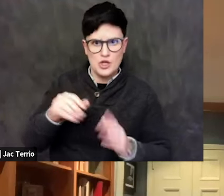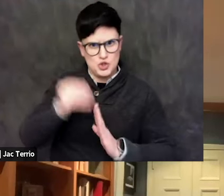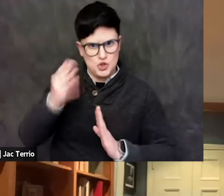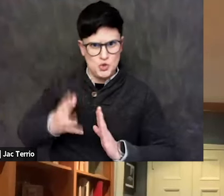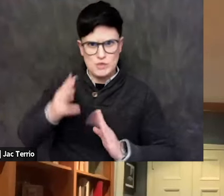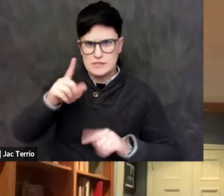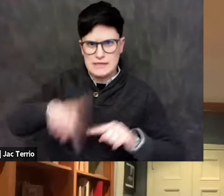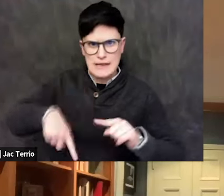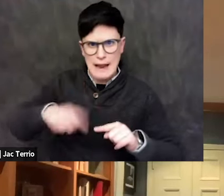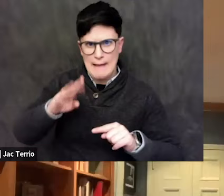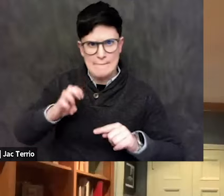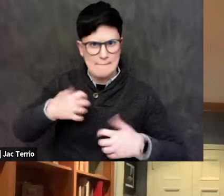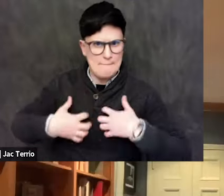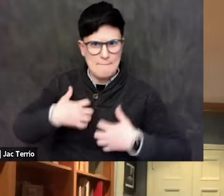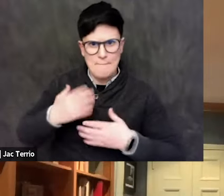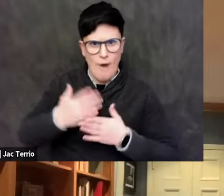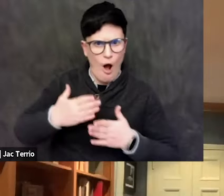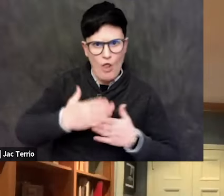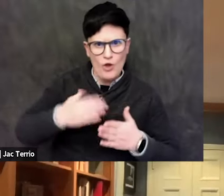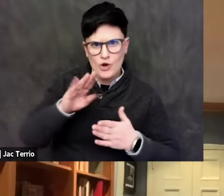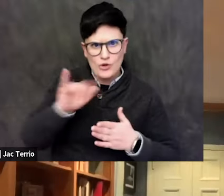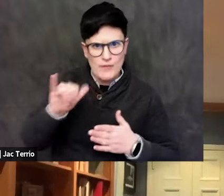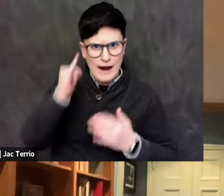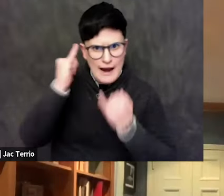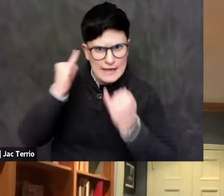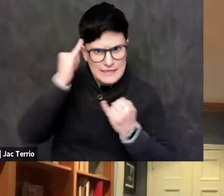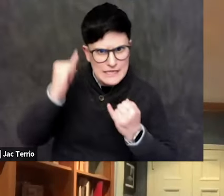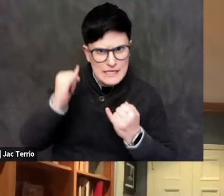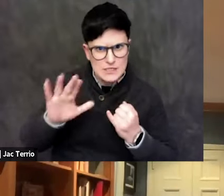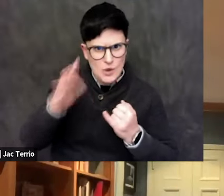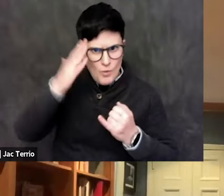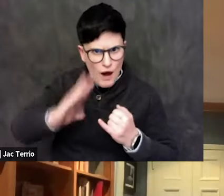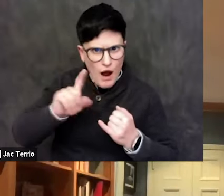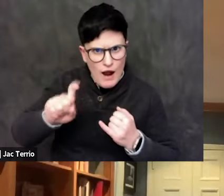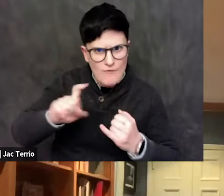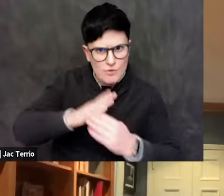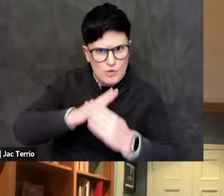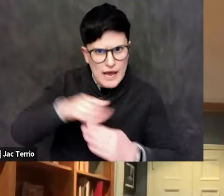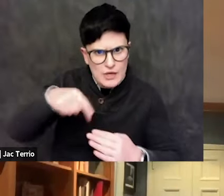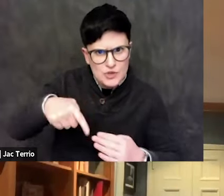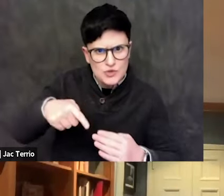you know, oh my God, we've gotta protect you. You're fragile. To me, nobody should be harassed.